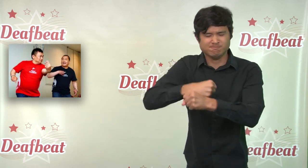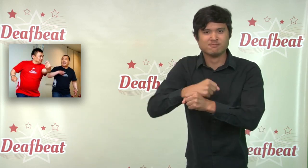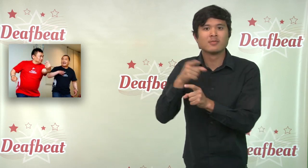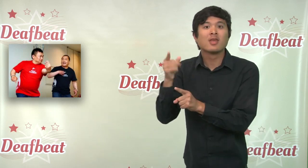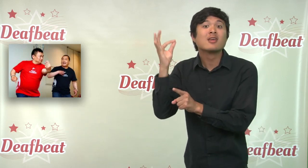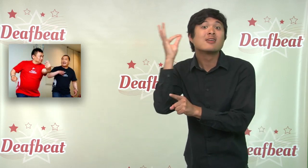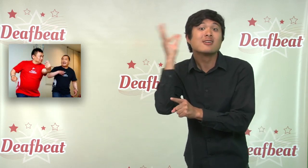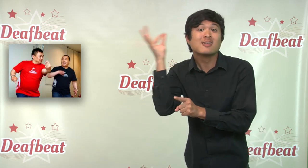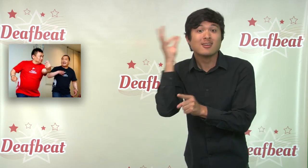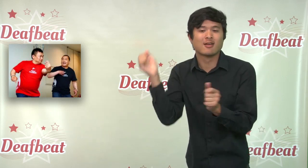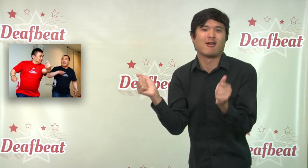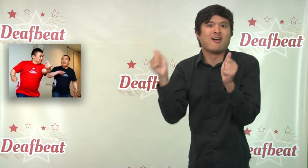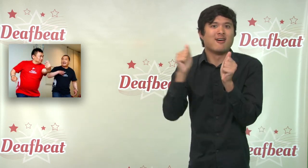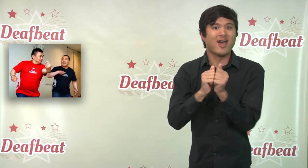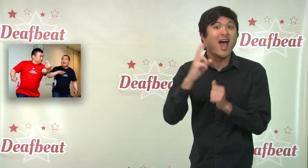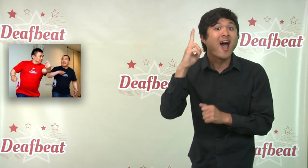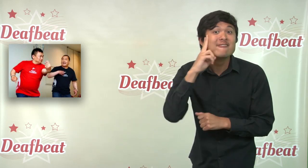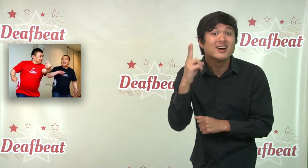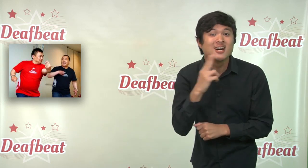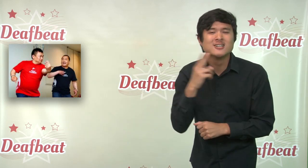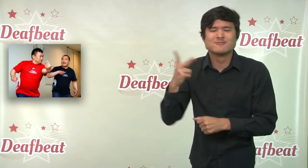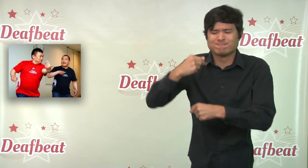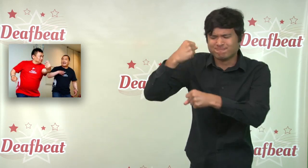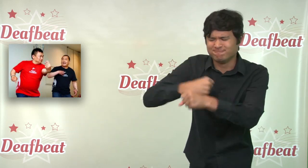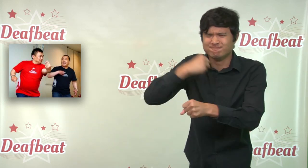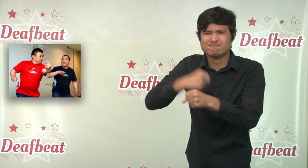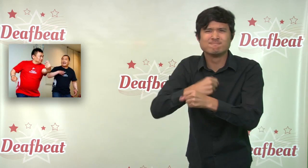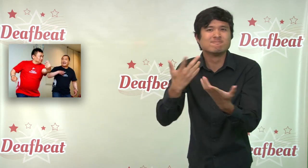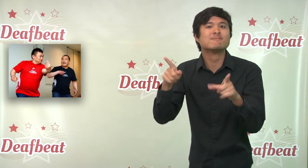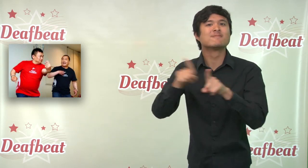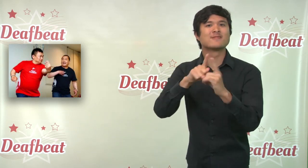which is secretly popular. All spectators, regardless of